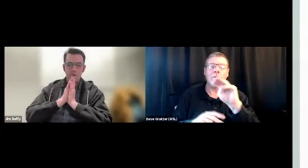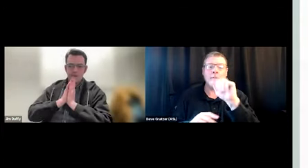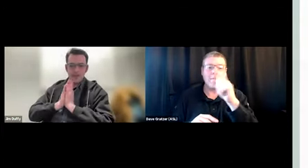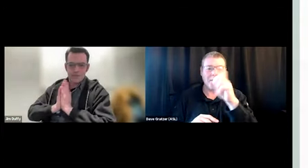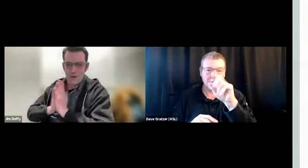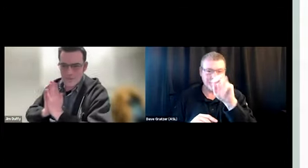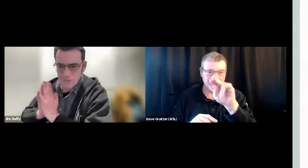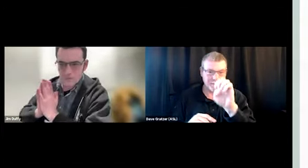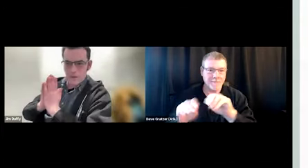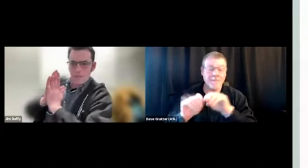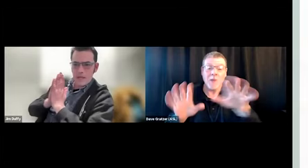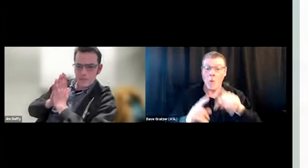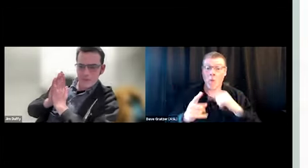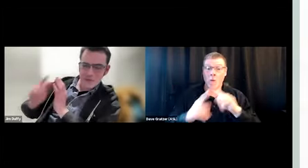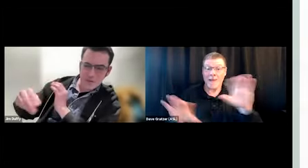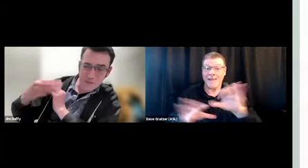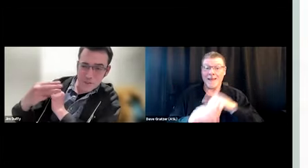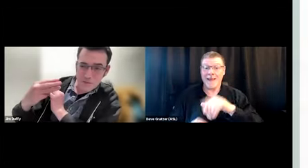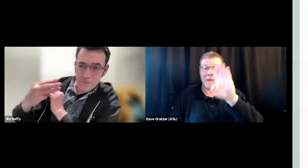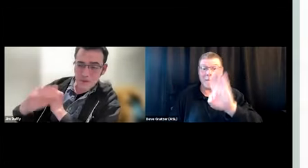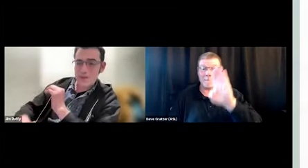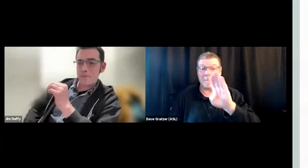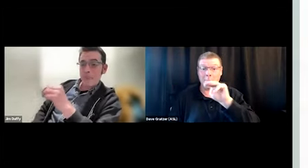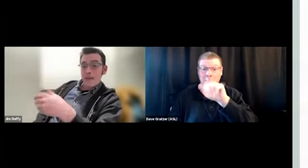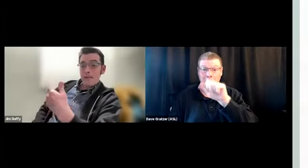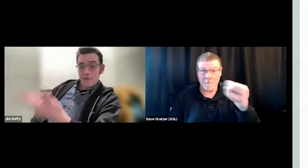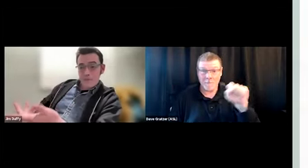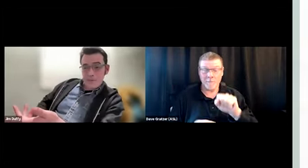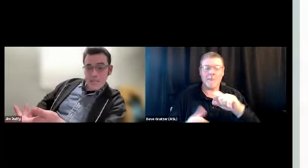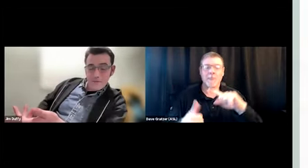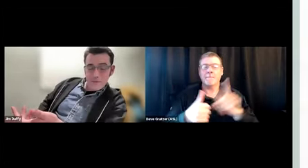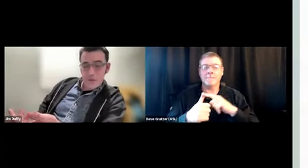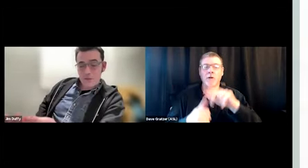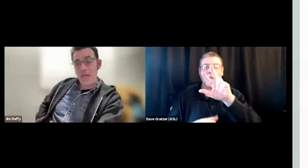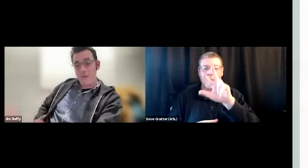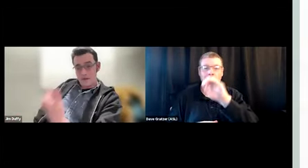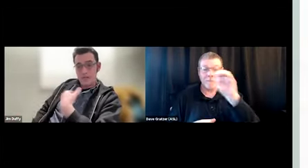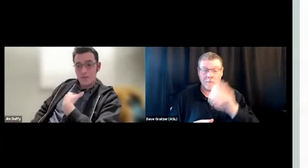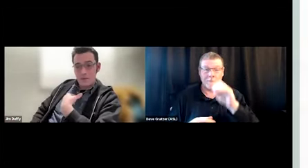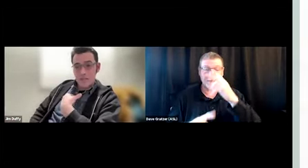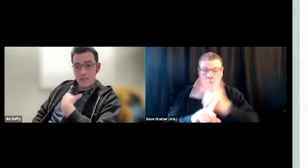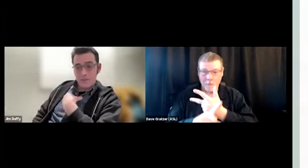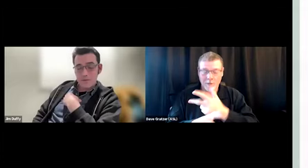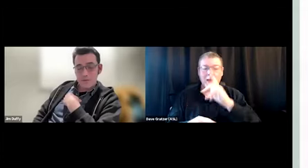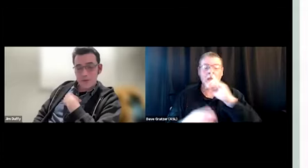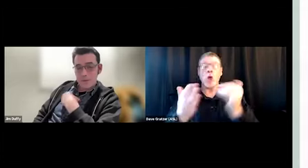when we did this in Boston, we rolled out pipe distribution, in the first three months, 50% of the folks who came in as new engagements with us